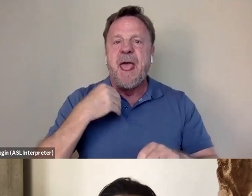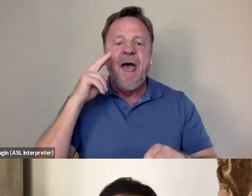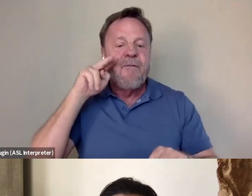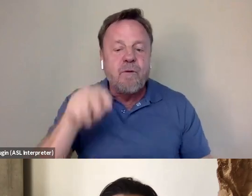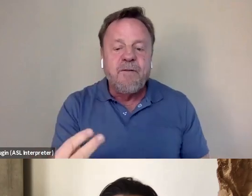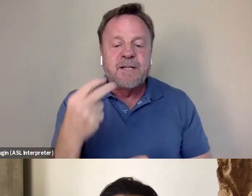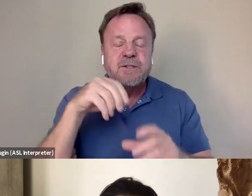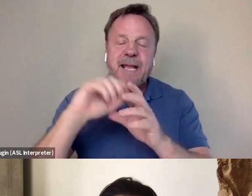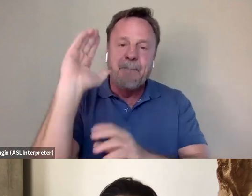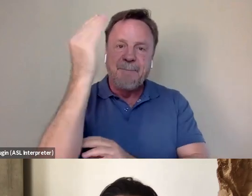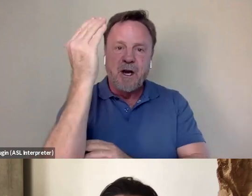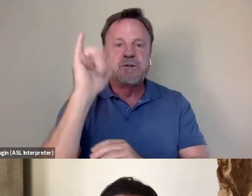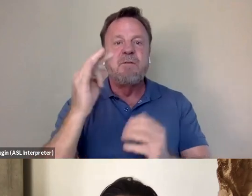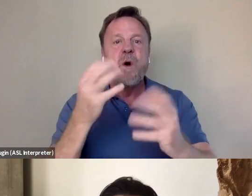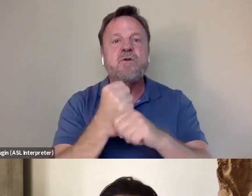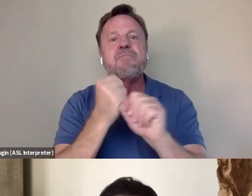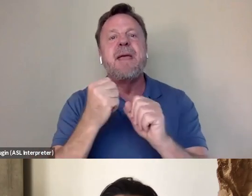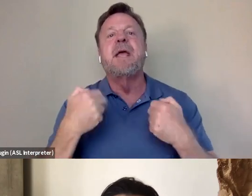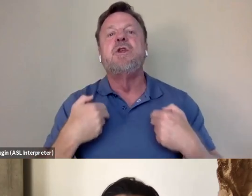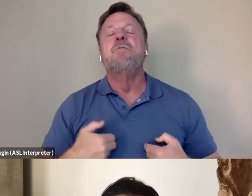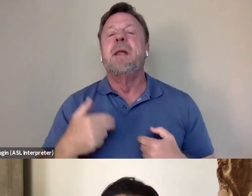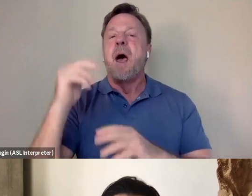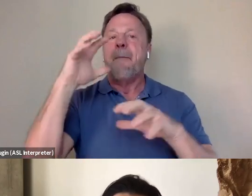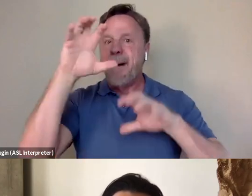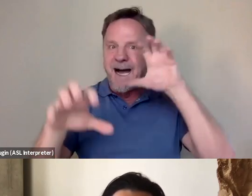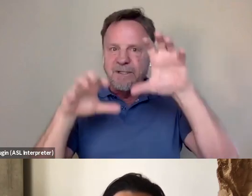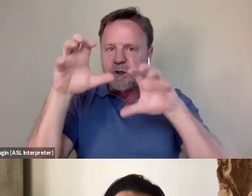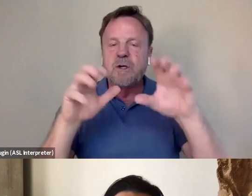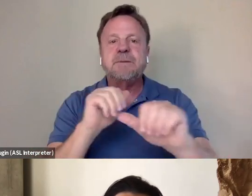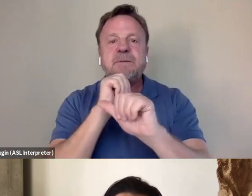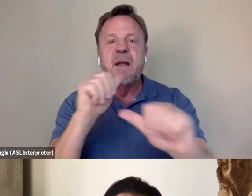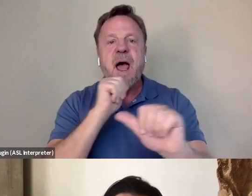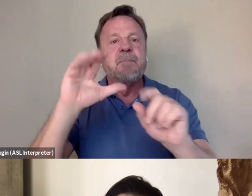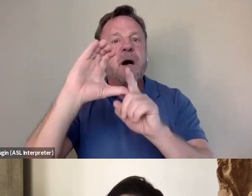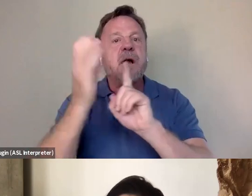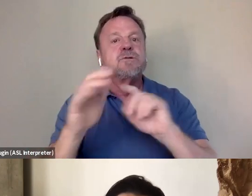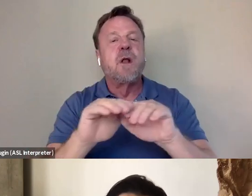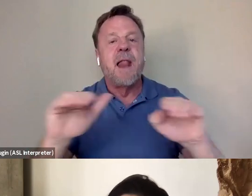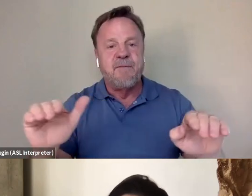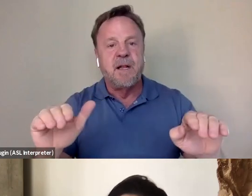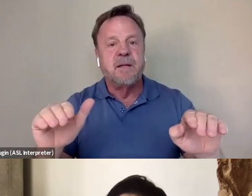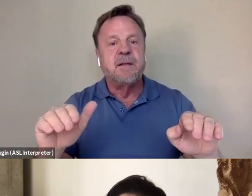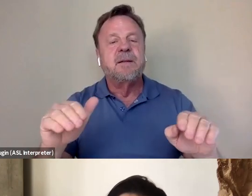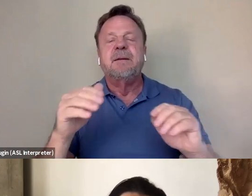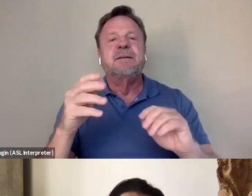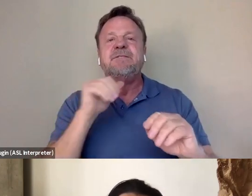So if you wanna make a human being a monster, you deny them at a cultural level, a reflection of themselves.